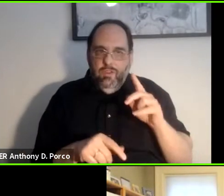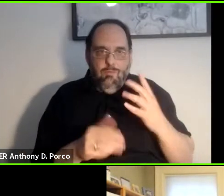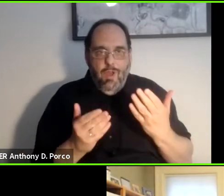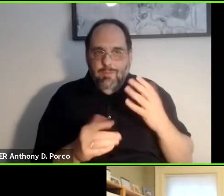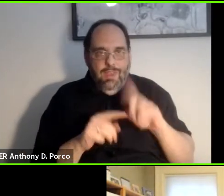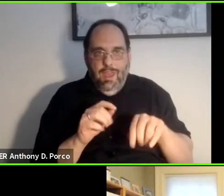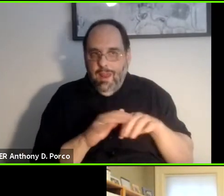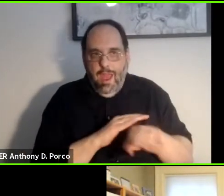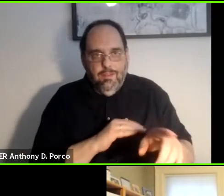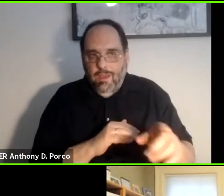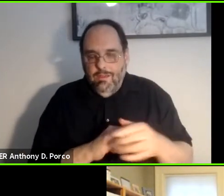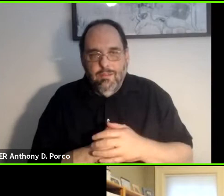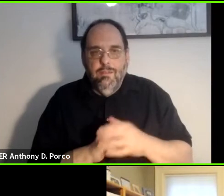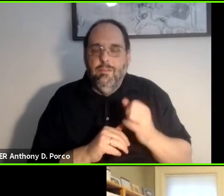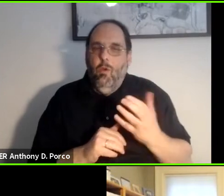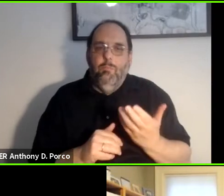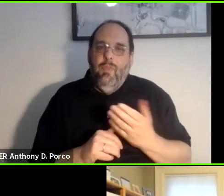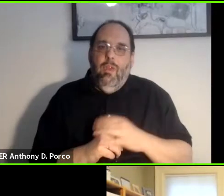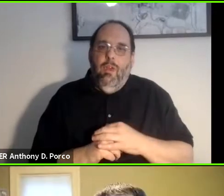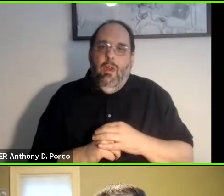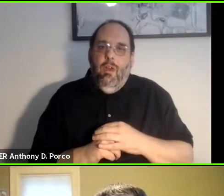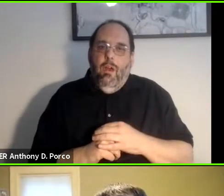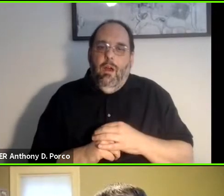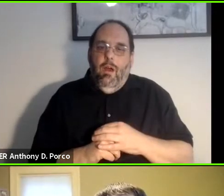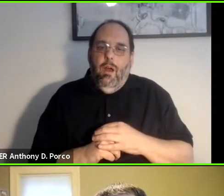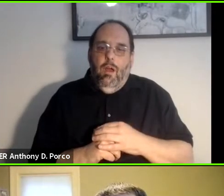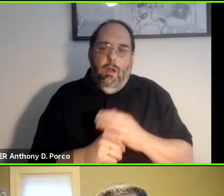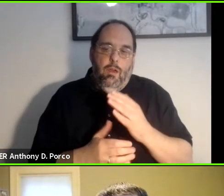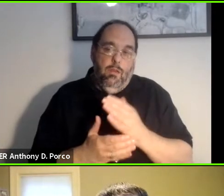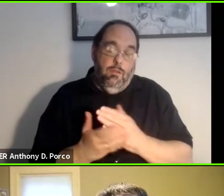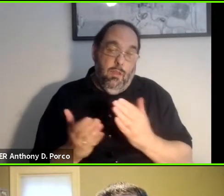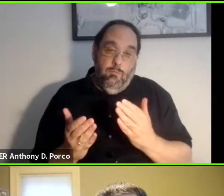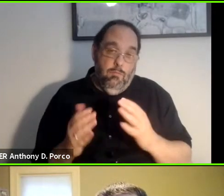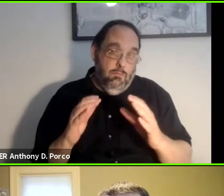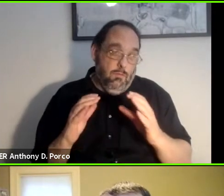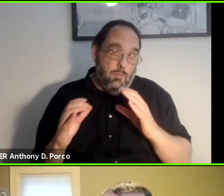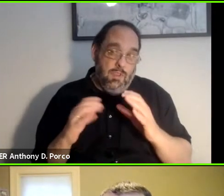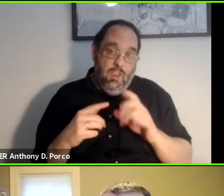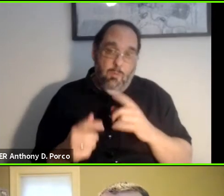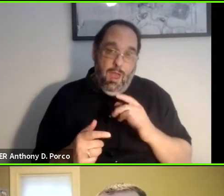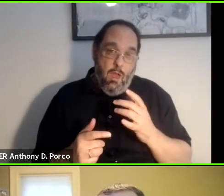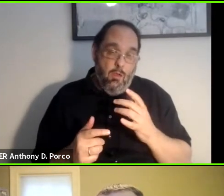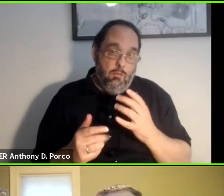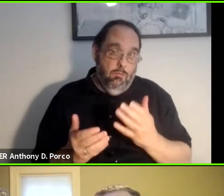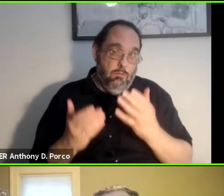So you know, what -- is there some conversation you would like to suggest to regulators or